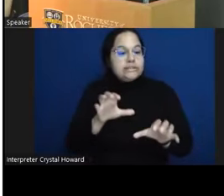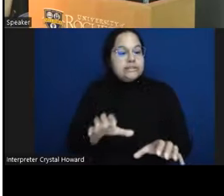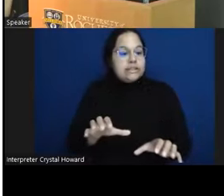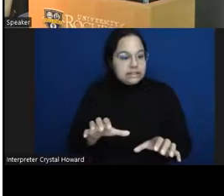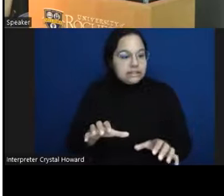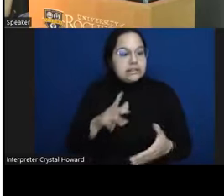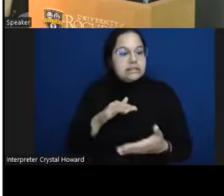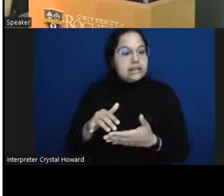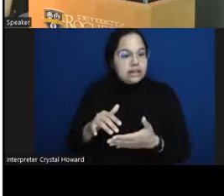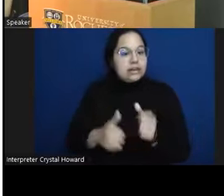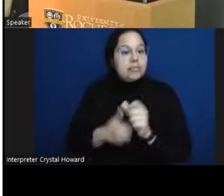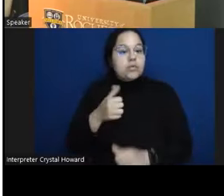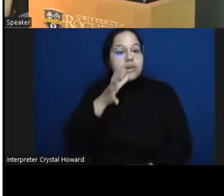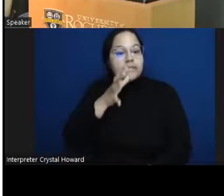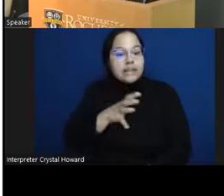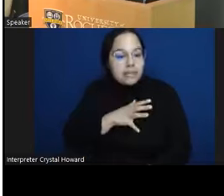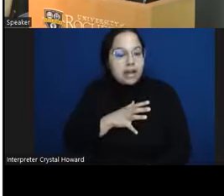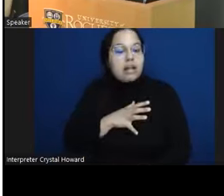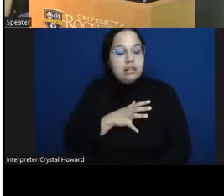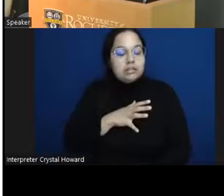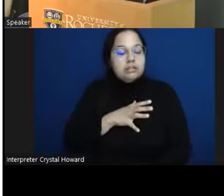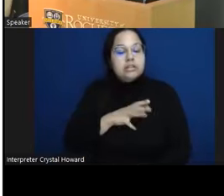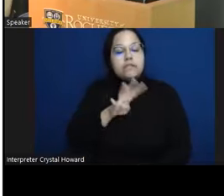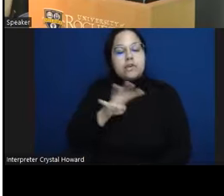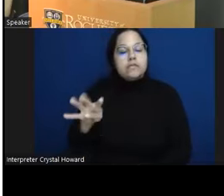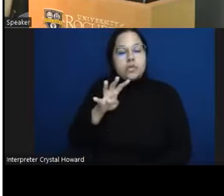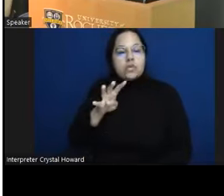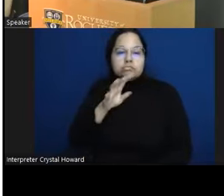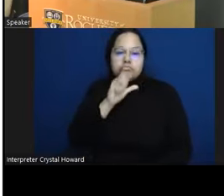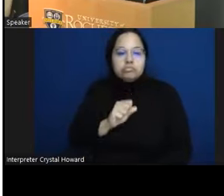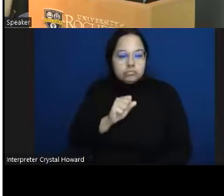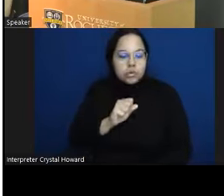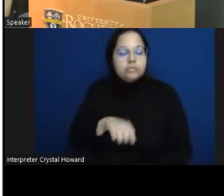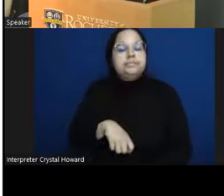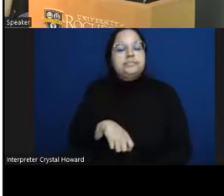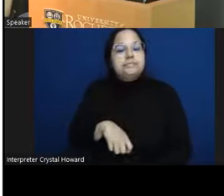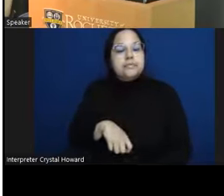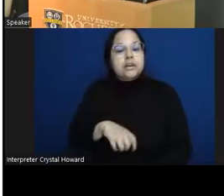if you look we uh at diagnosis um people were mostly uh depressed so major depressive disorder